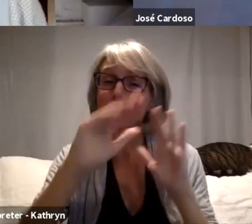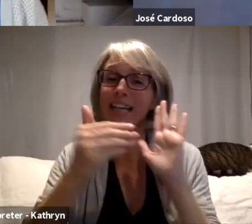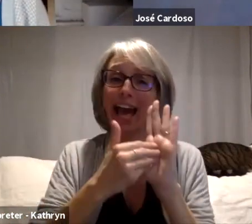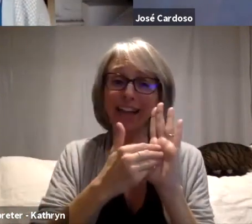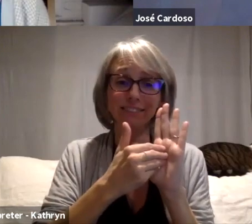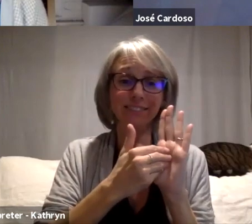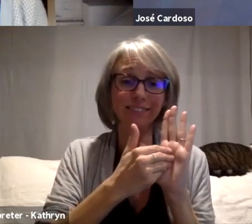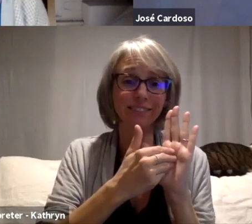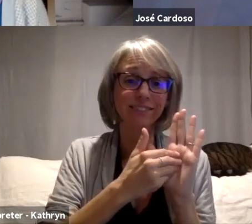And this is the...